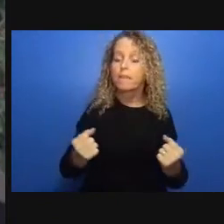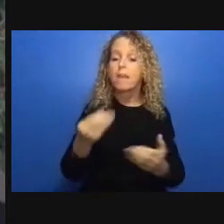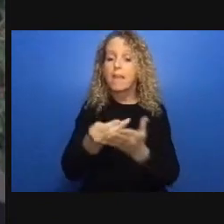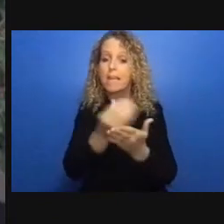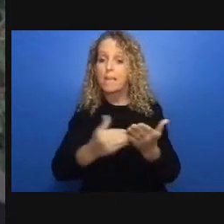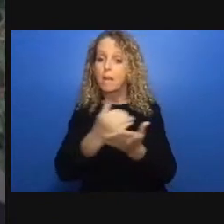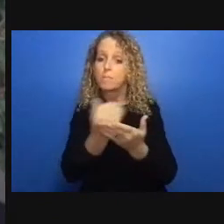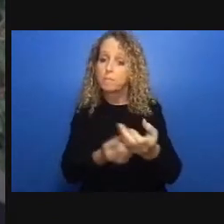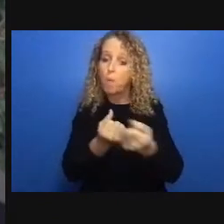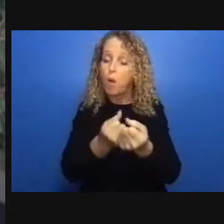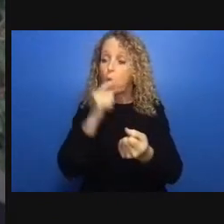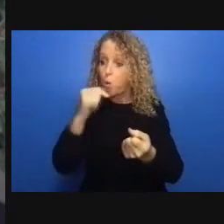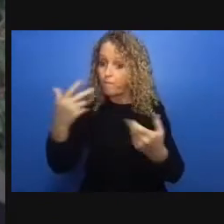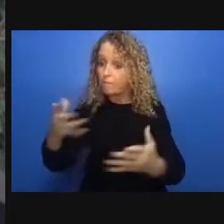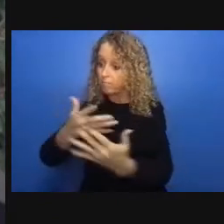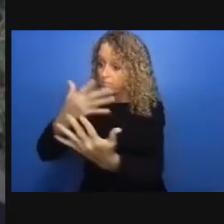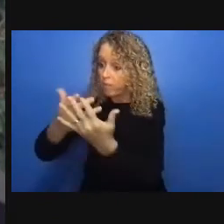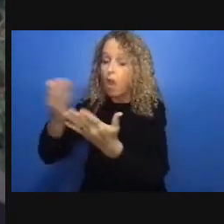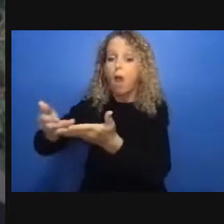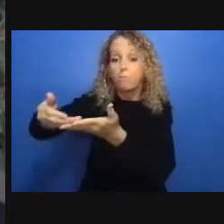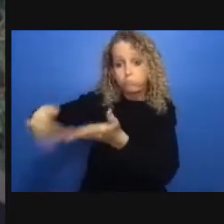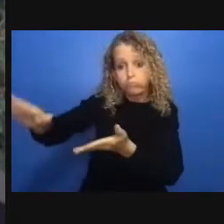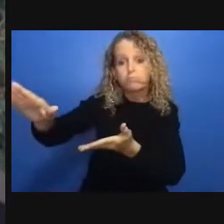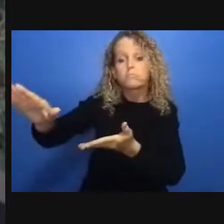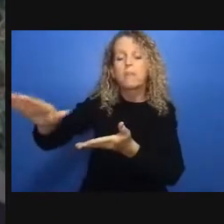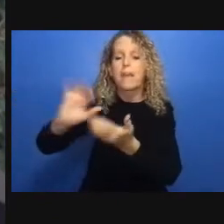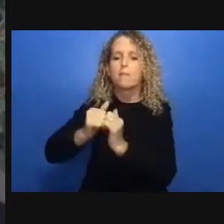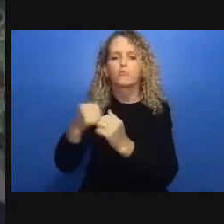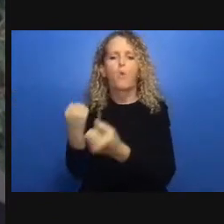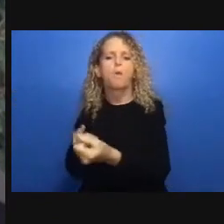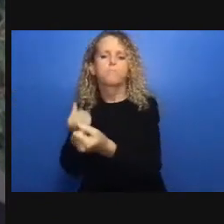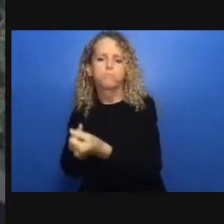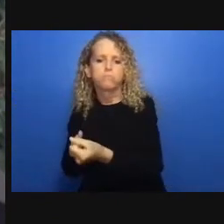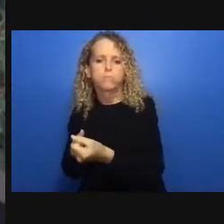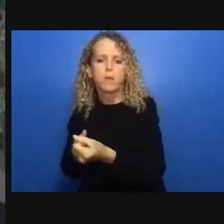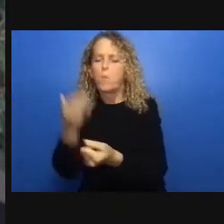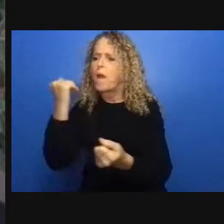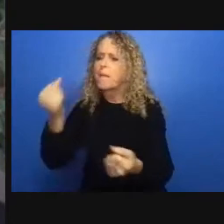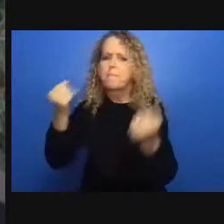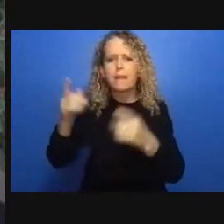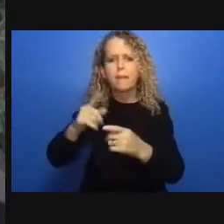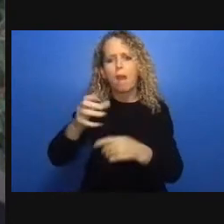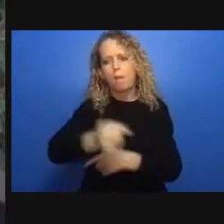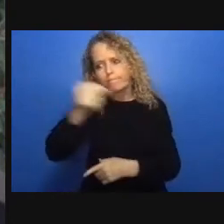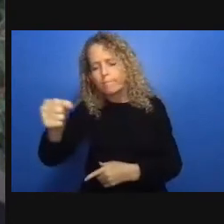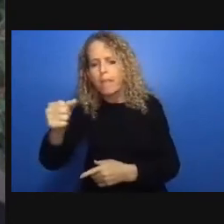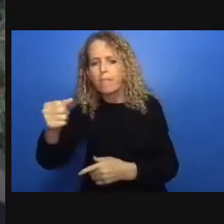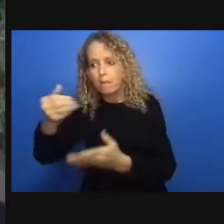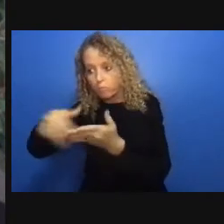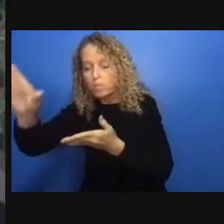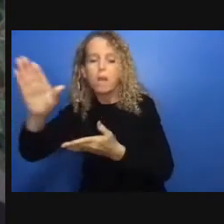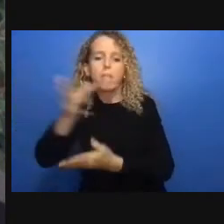and coverdale court work society so c they received funding for community-based placements